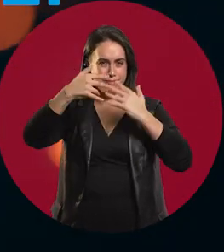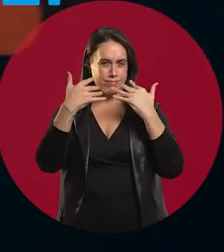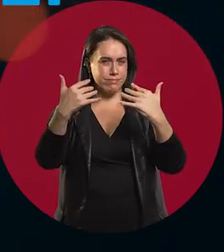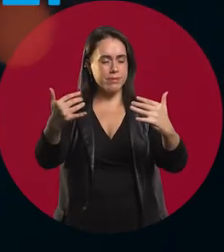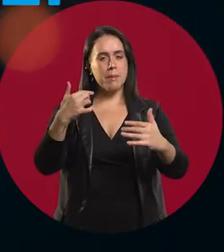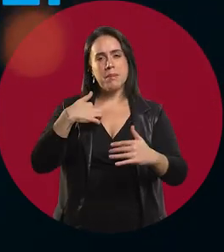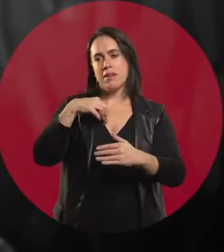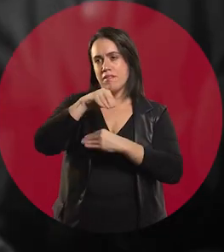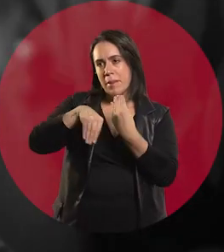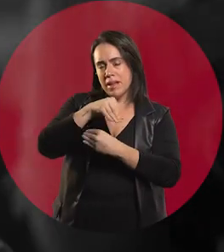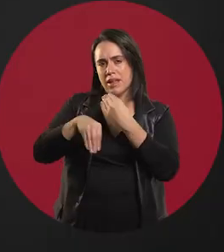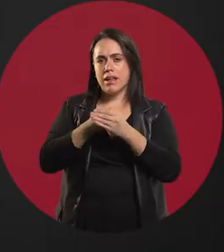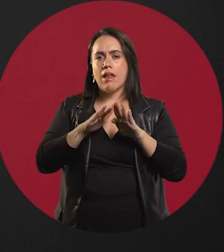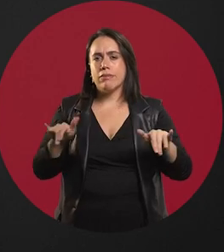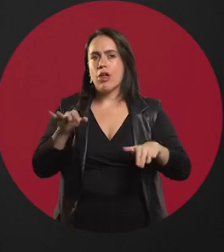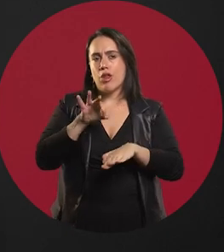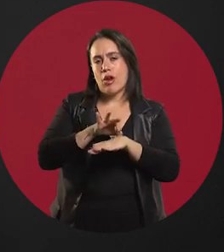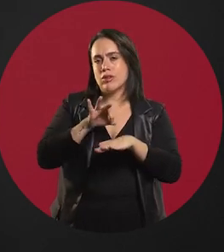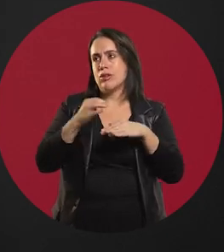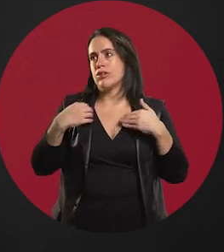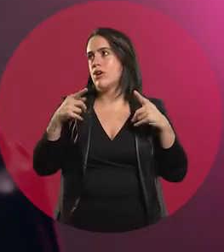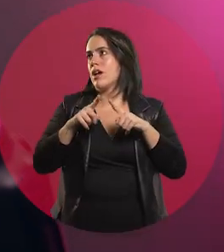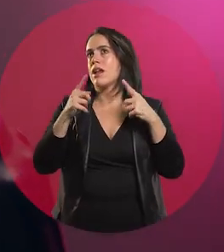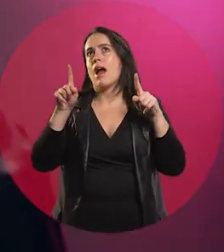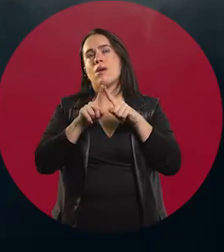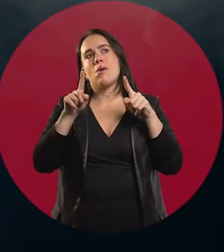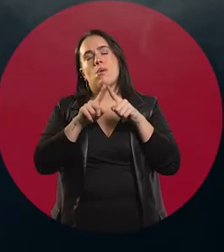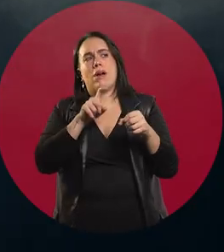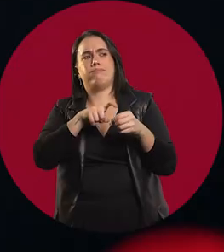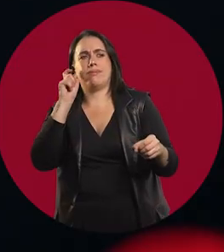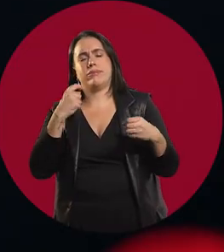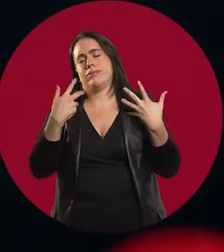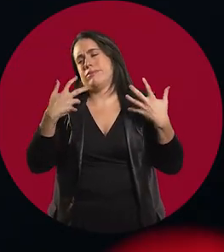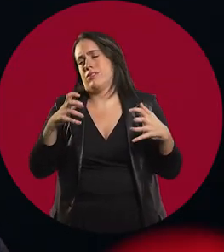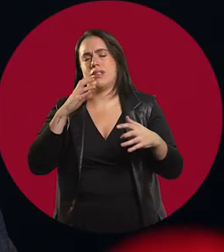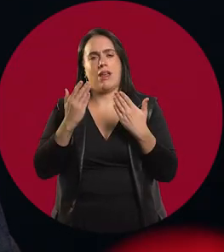My parents are pediatricians, my aunt is a pediatrician, "I'm going to get rid of Pediatrics quickly".